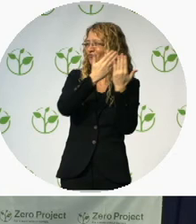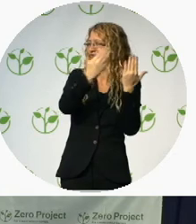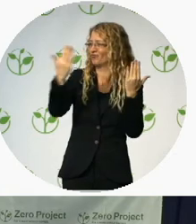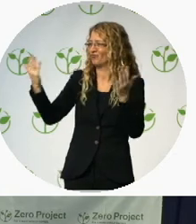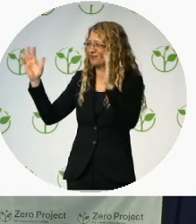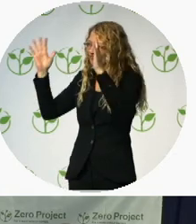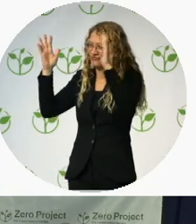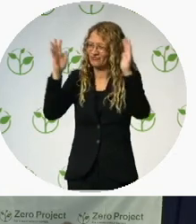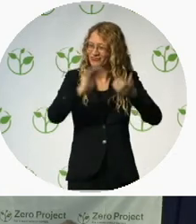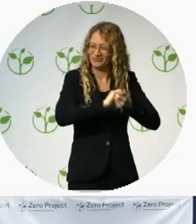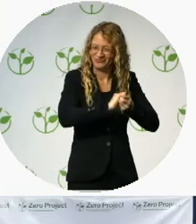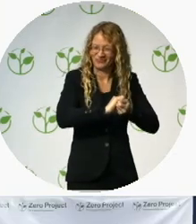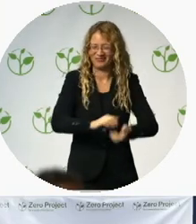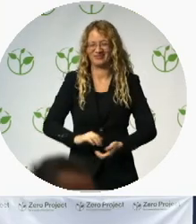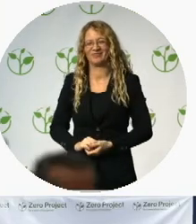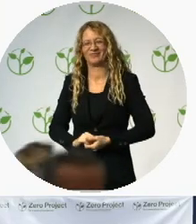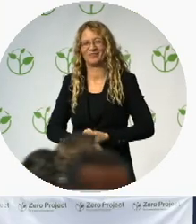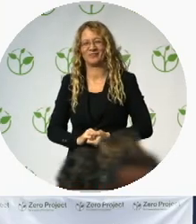Congratulations to World Access for the Blind.